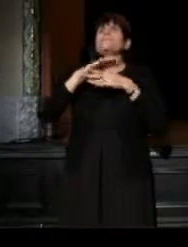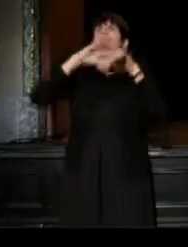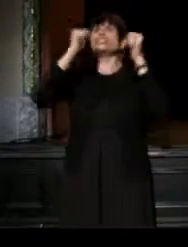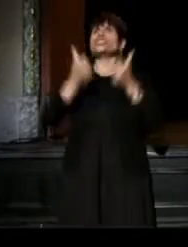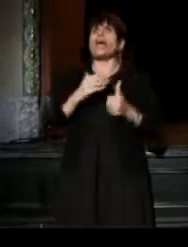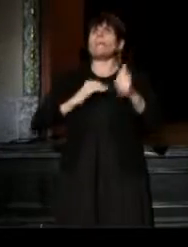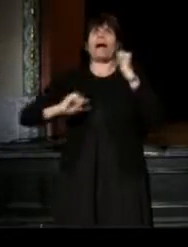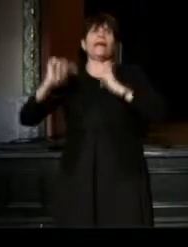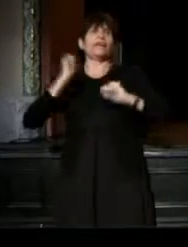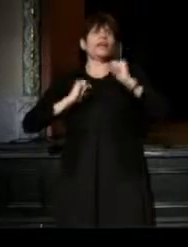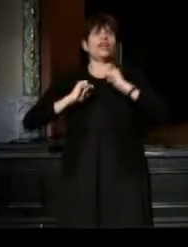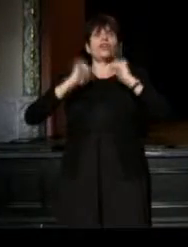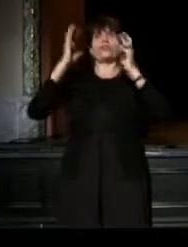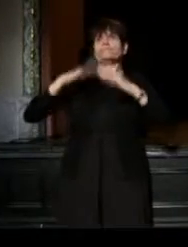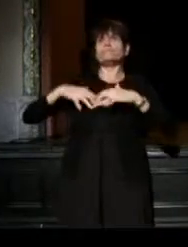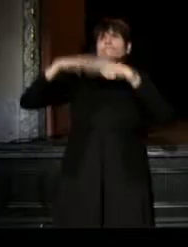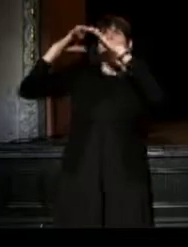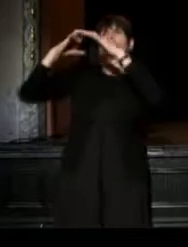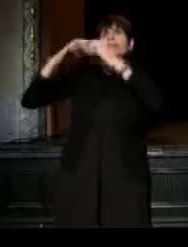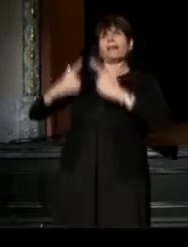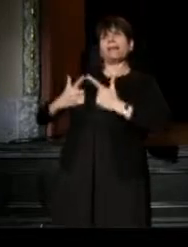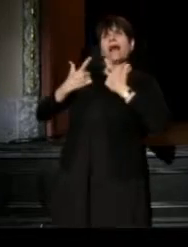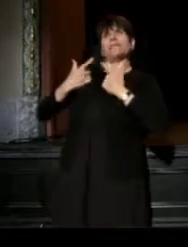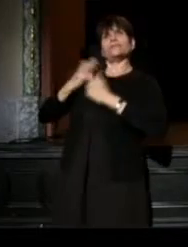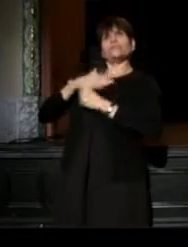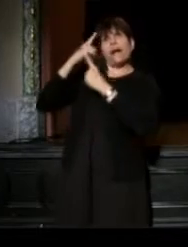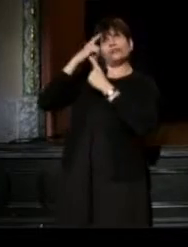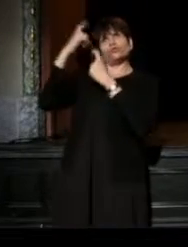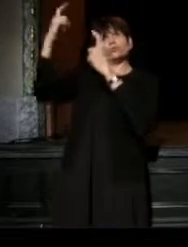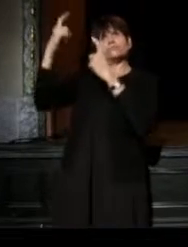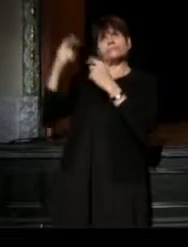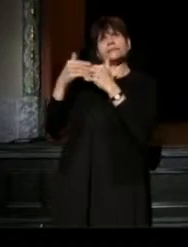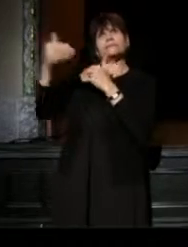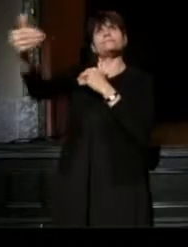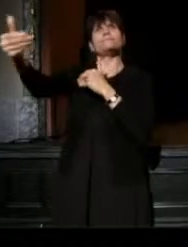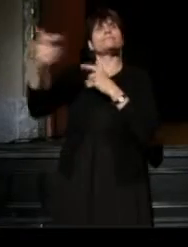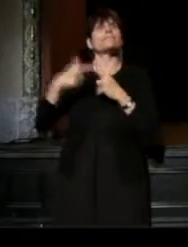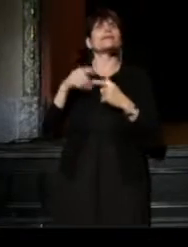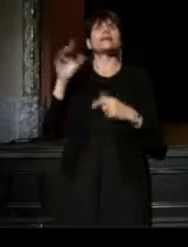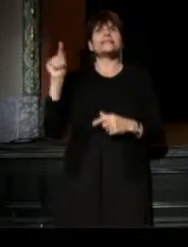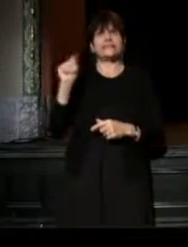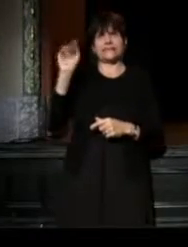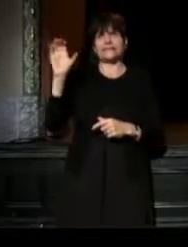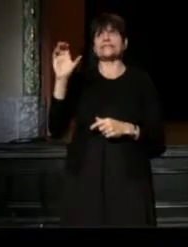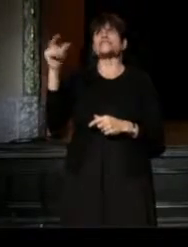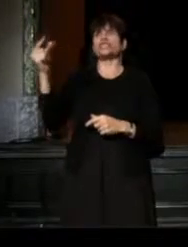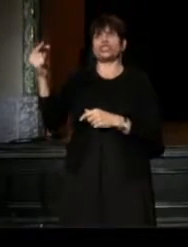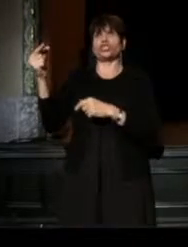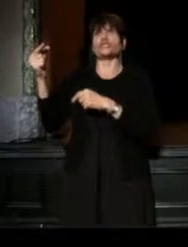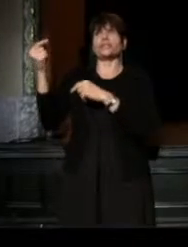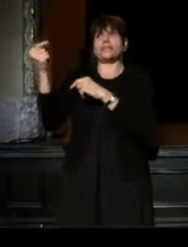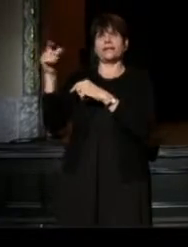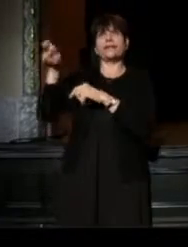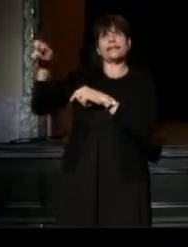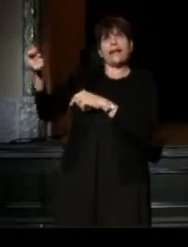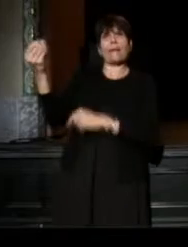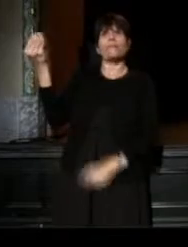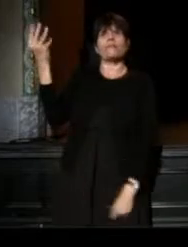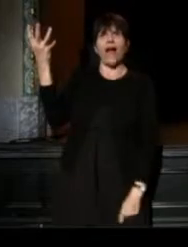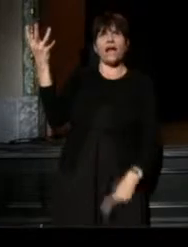And so here, this afternoon, I thank TCG, who's been one of those elements in my life that has kept the light on on Earth,